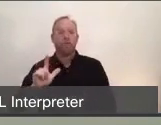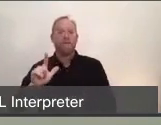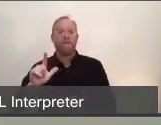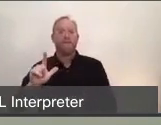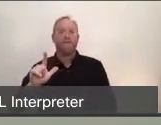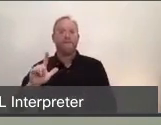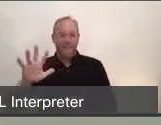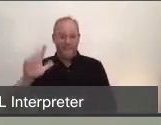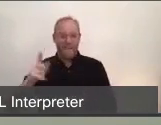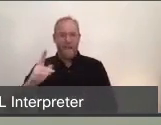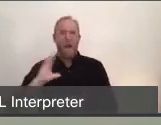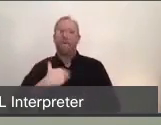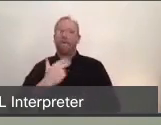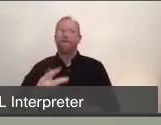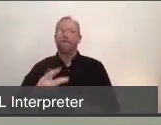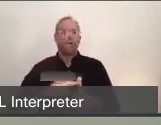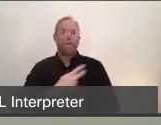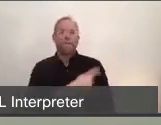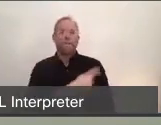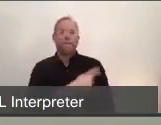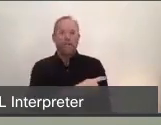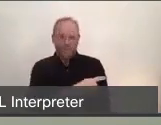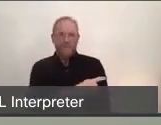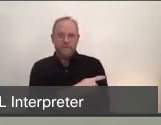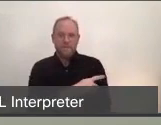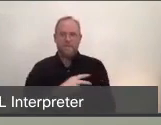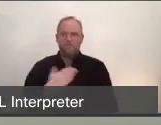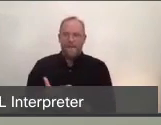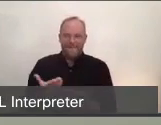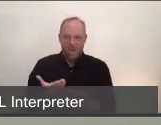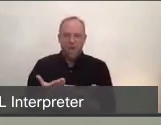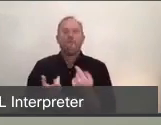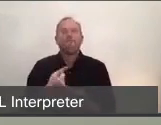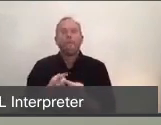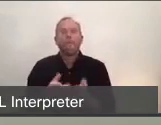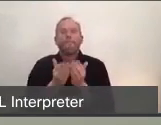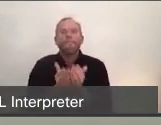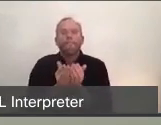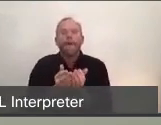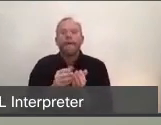this was someone that was from the Diamond Princess, you may have remembered it was a cruise that was in Japan,